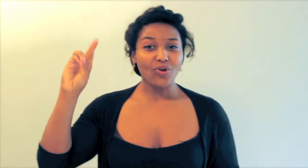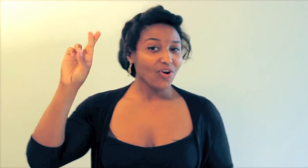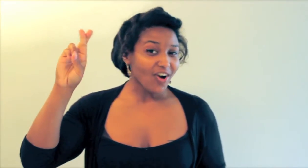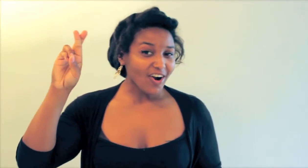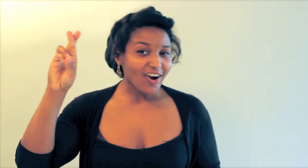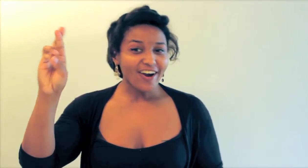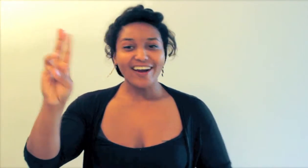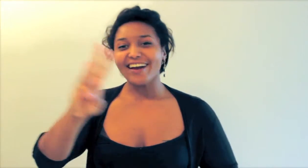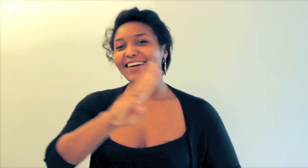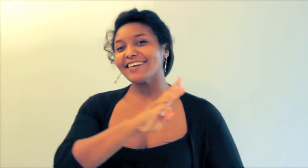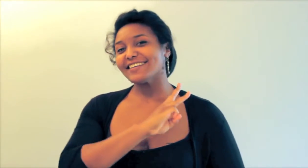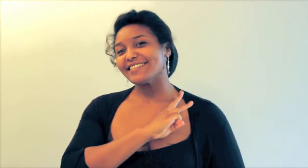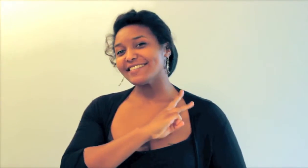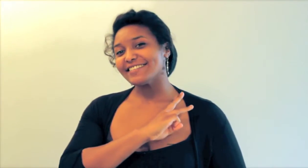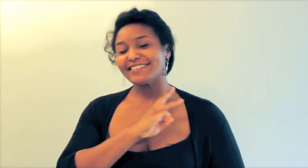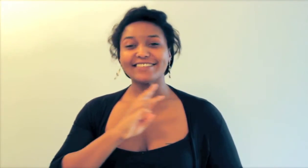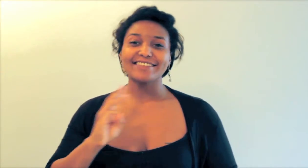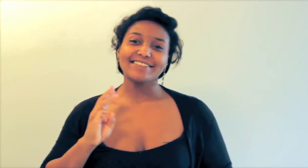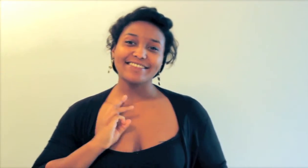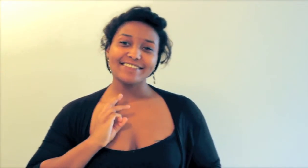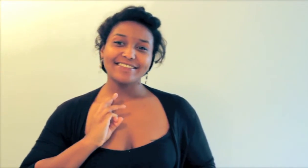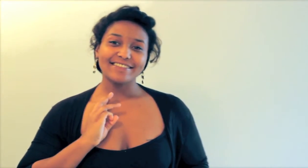or (ASL given nickname) Microdermal (for when I had microdermal piercings)